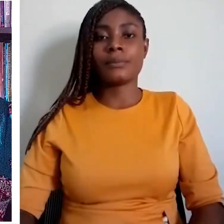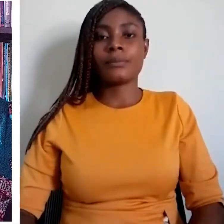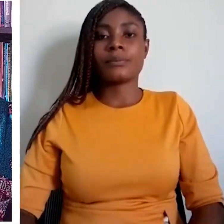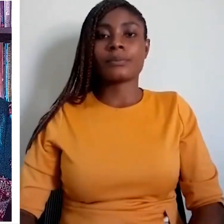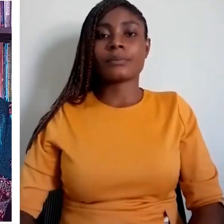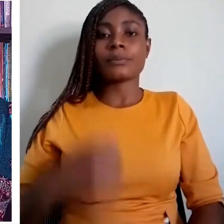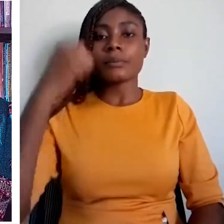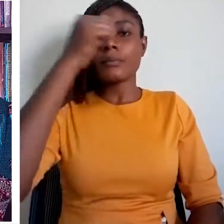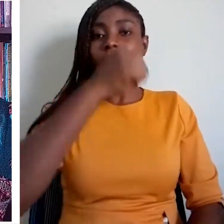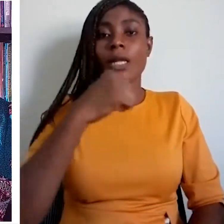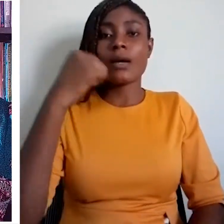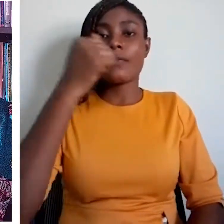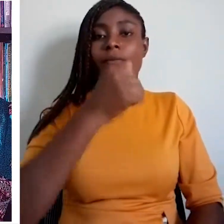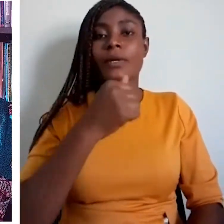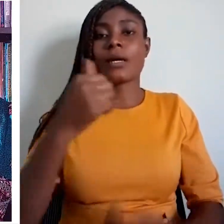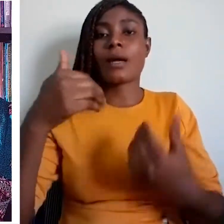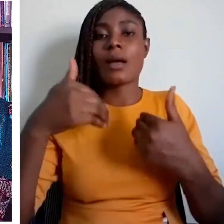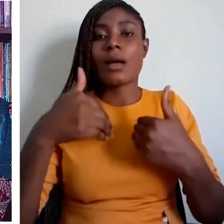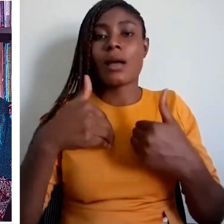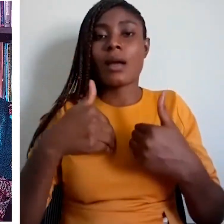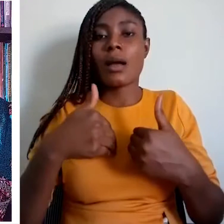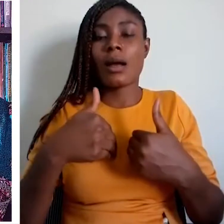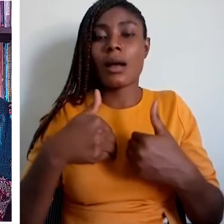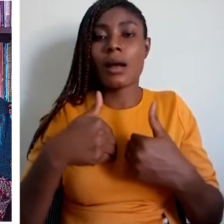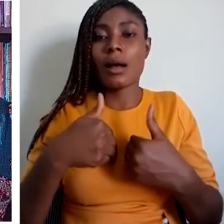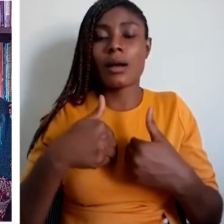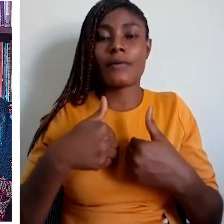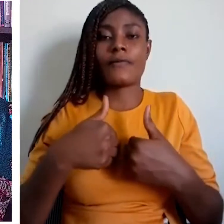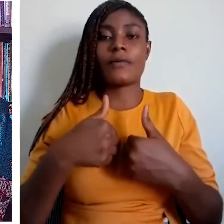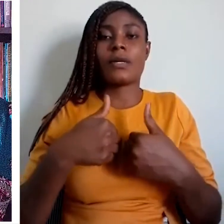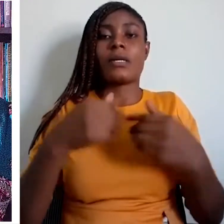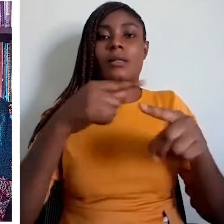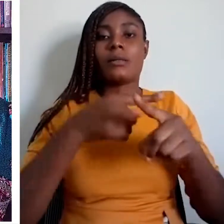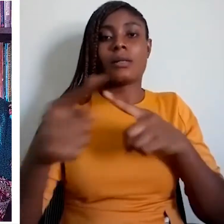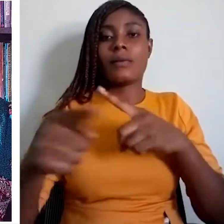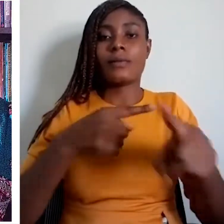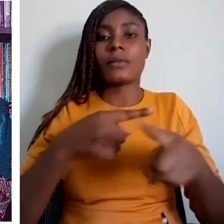While Creoles are first languages arising from artificially created pidgins.